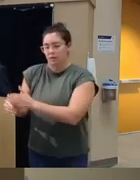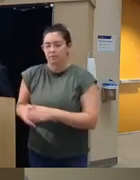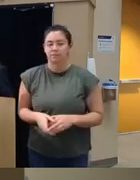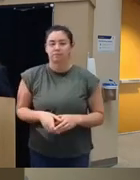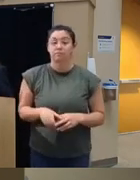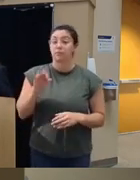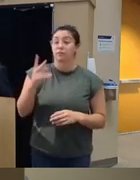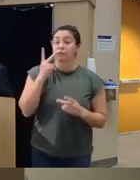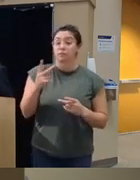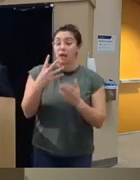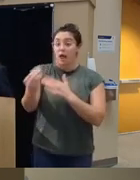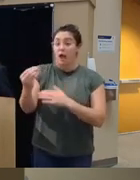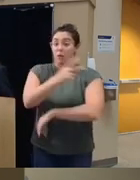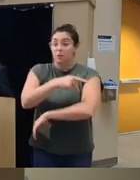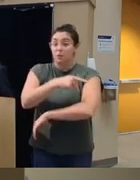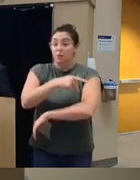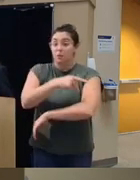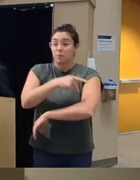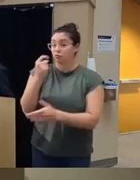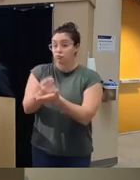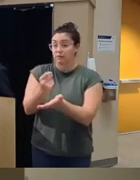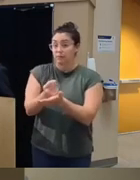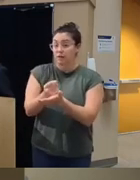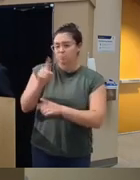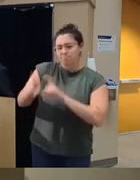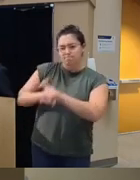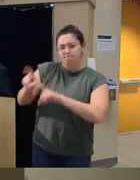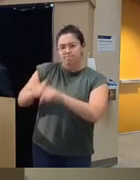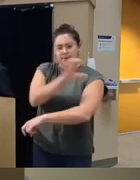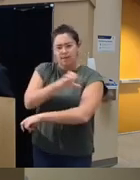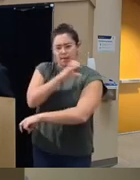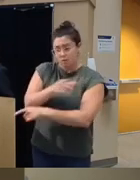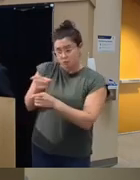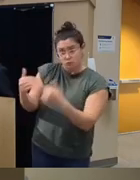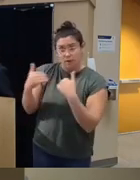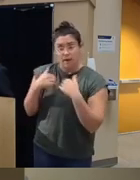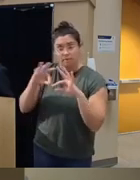into outpatient addiction treatment and ask those clients if they have family conflict or Family